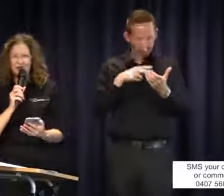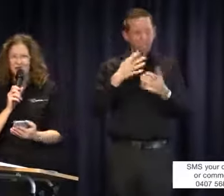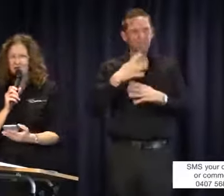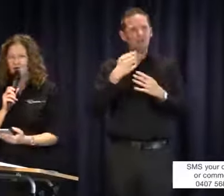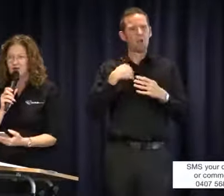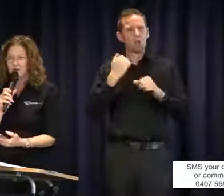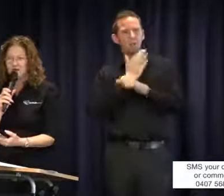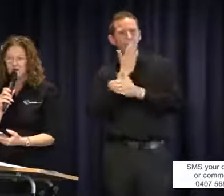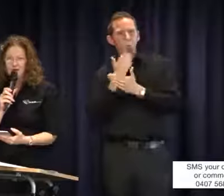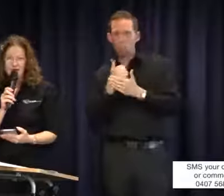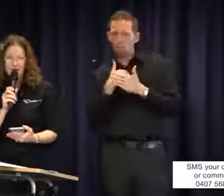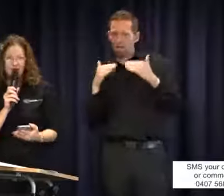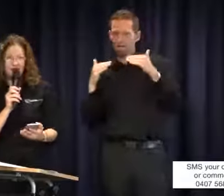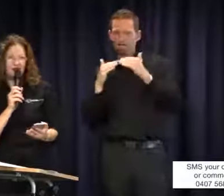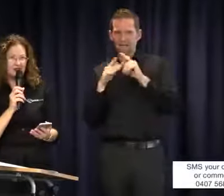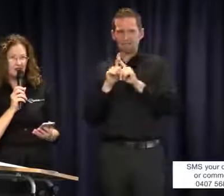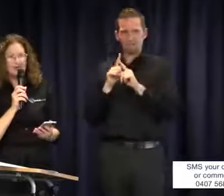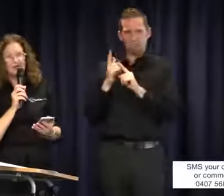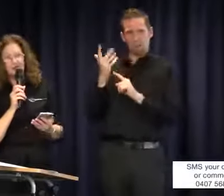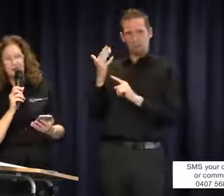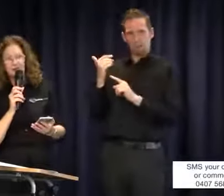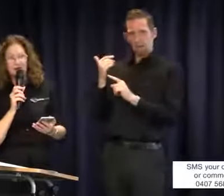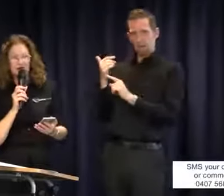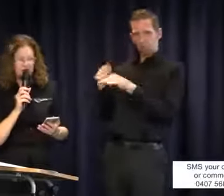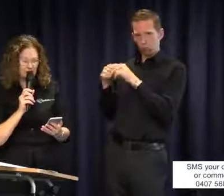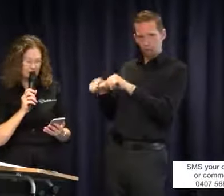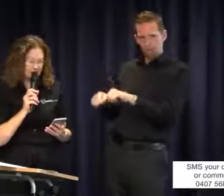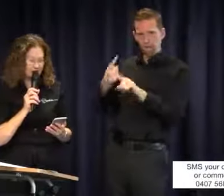to the people who are here in the room and also to people who are on live stream. But